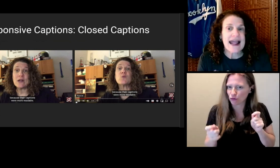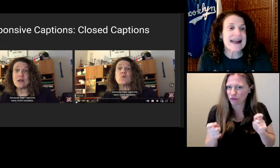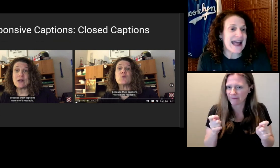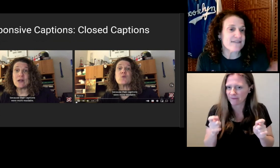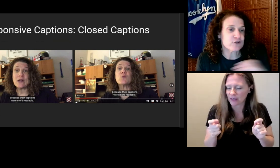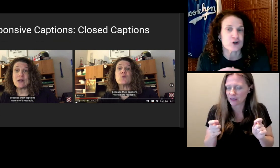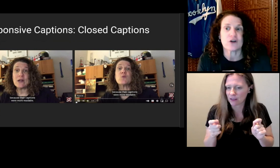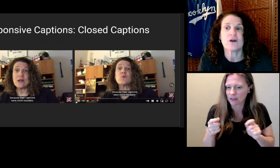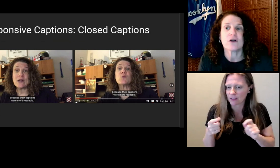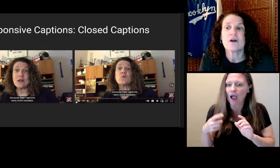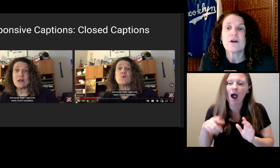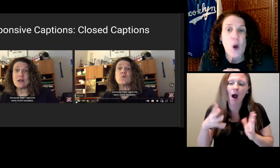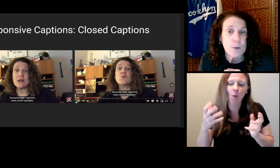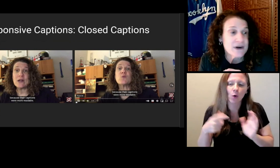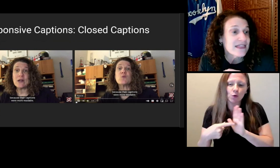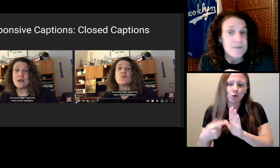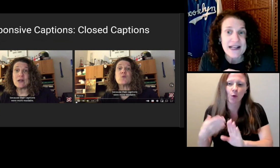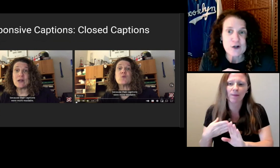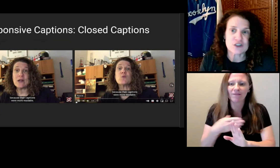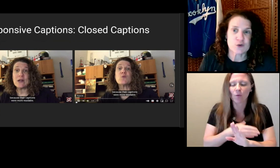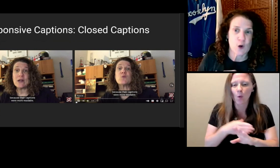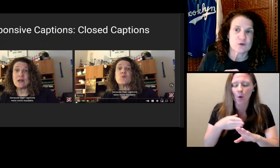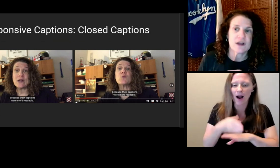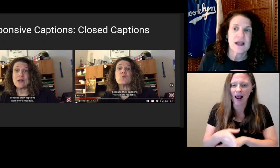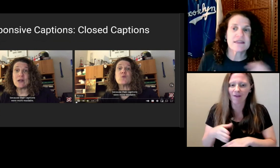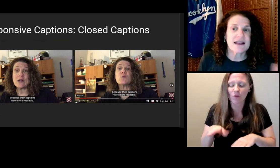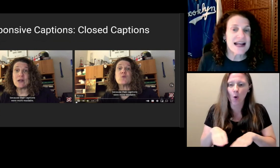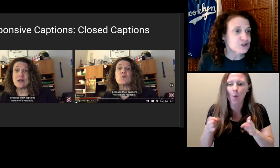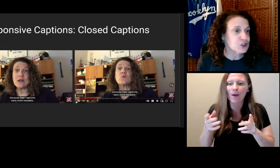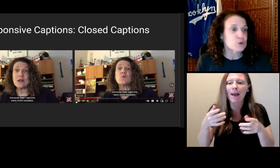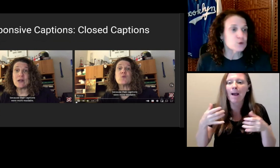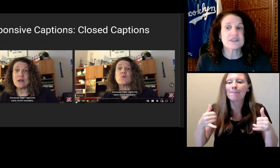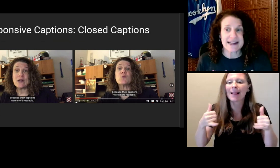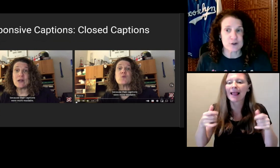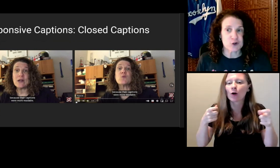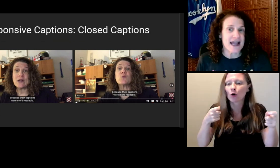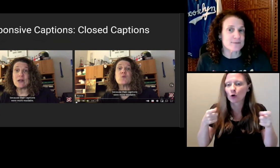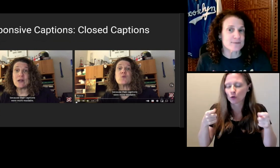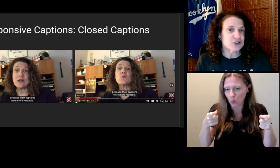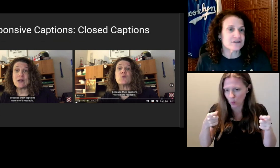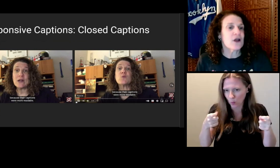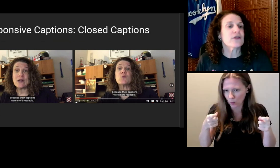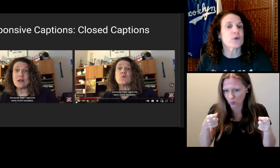and after opening the player controls. The left shows standard captions.